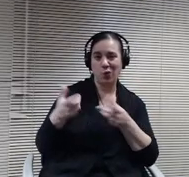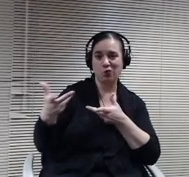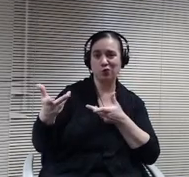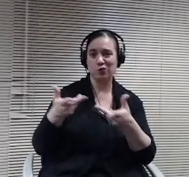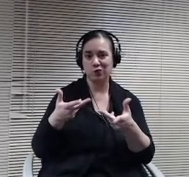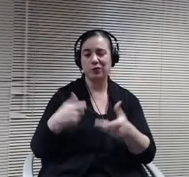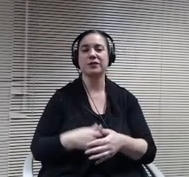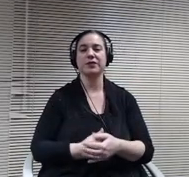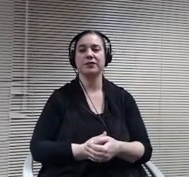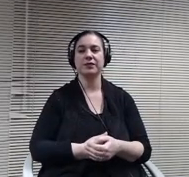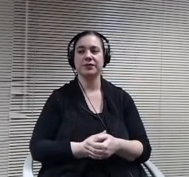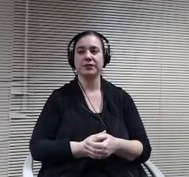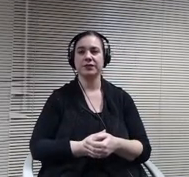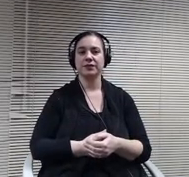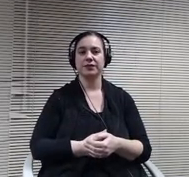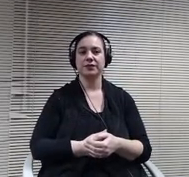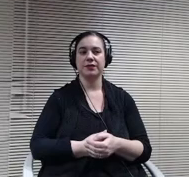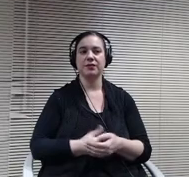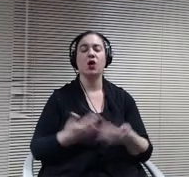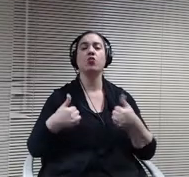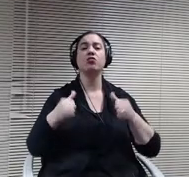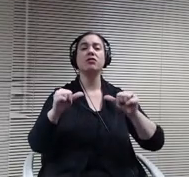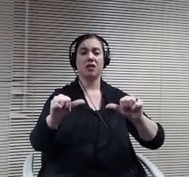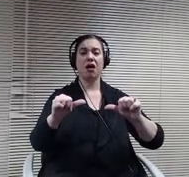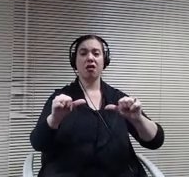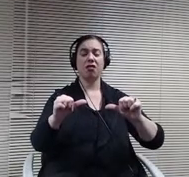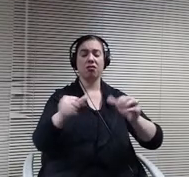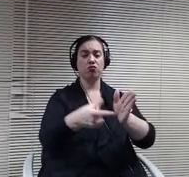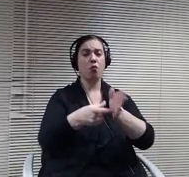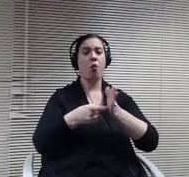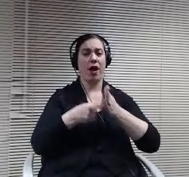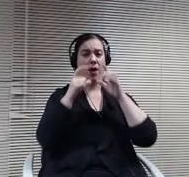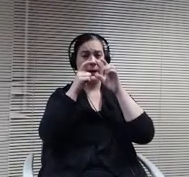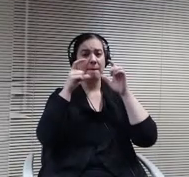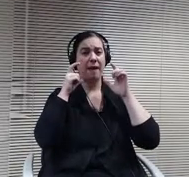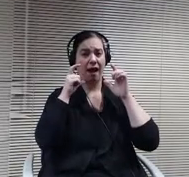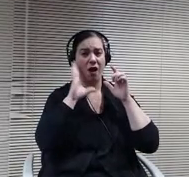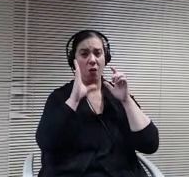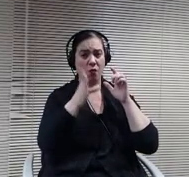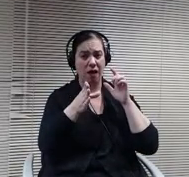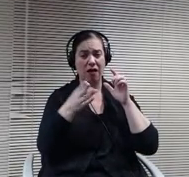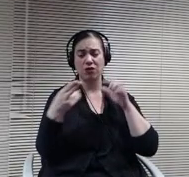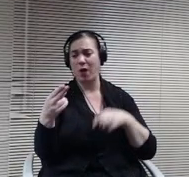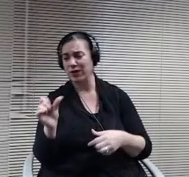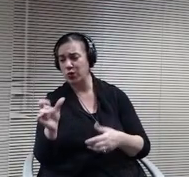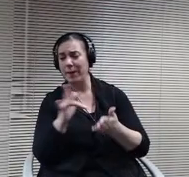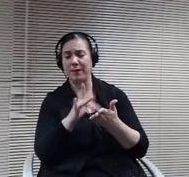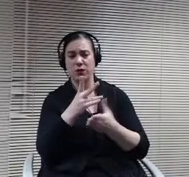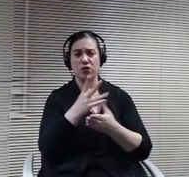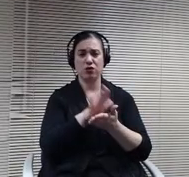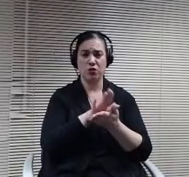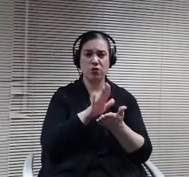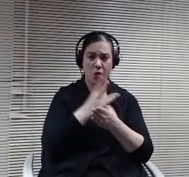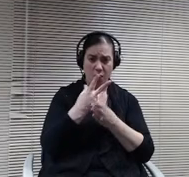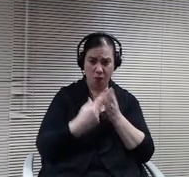Will still have the mass requirements and all at the high school and the middle school will have the six foot